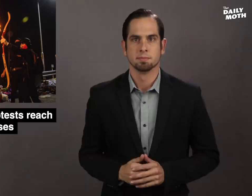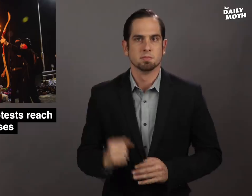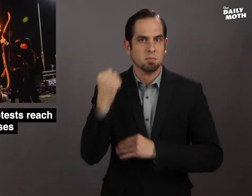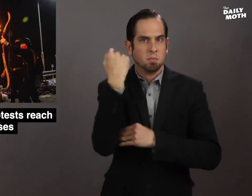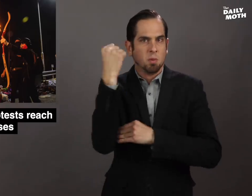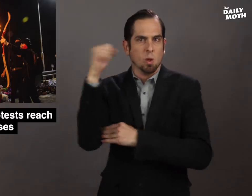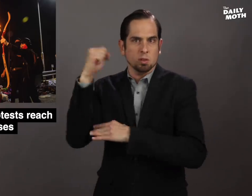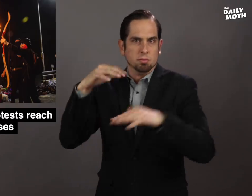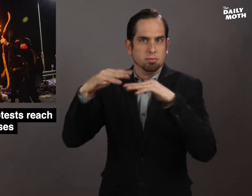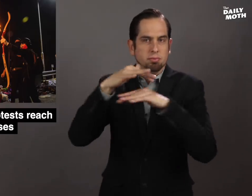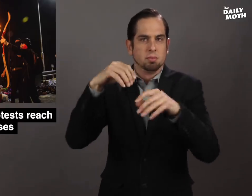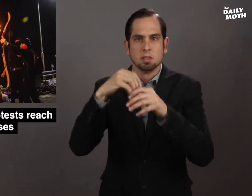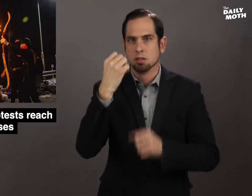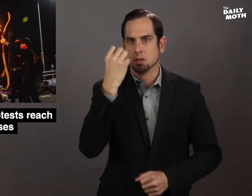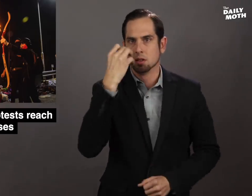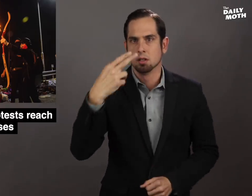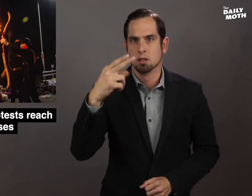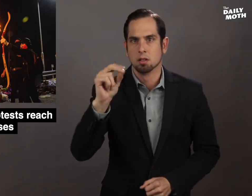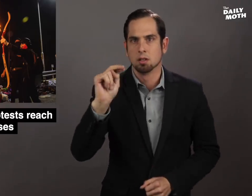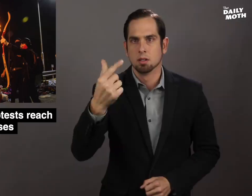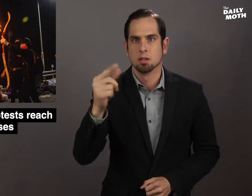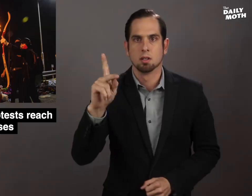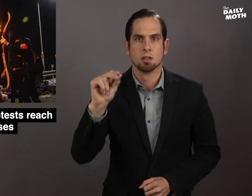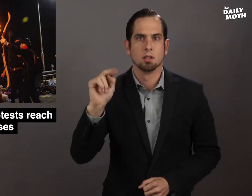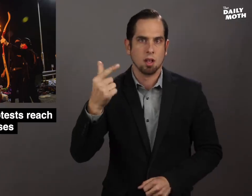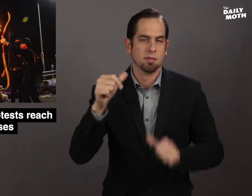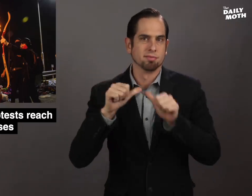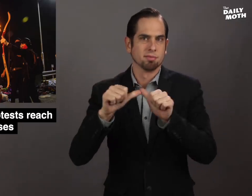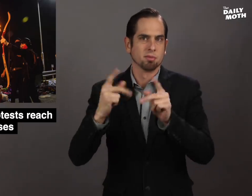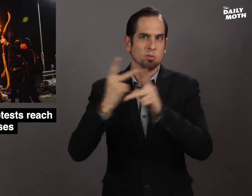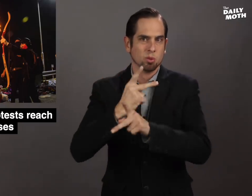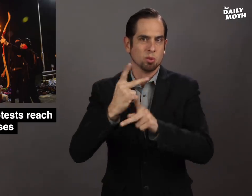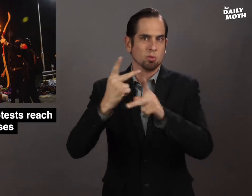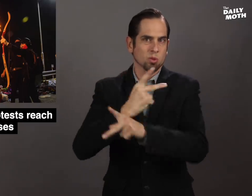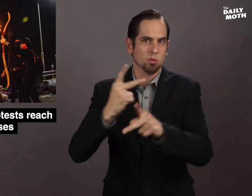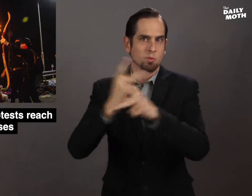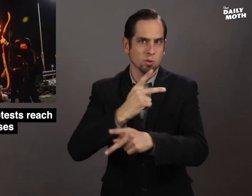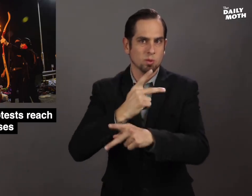The protests in Hong Kong has continued to worsen.